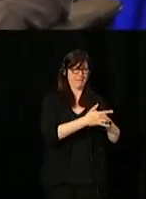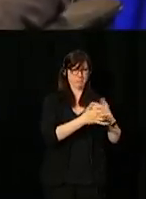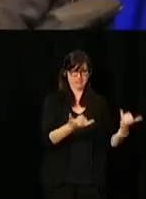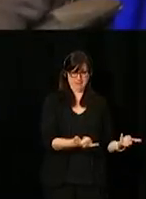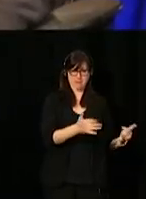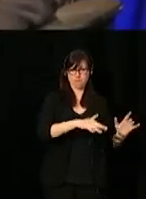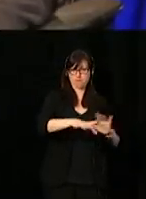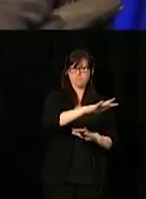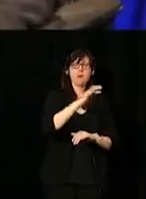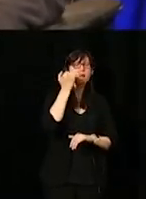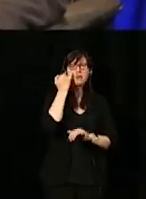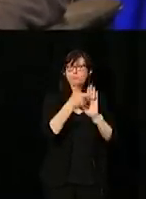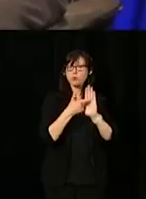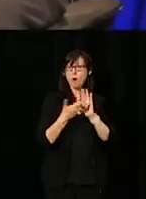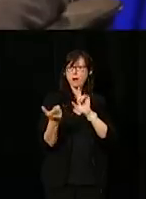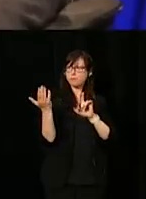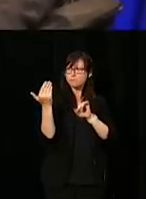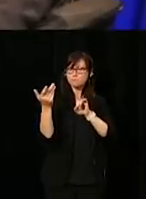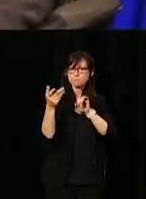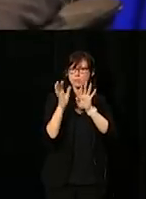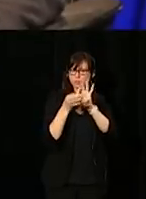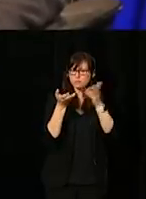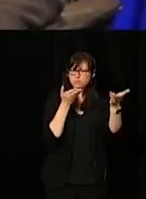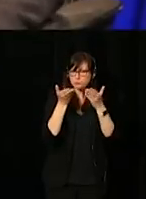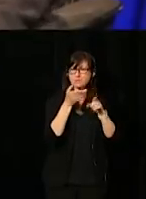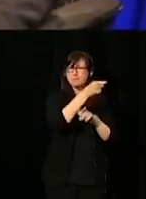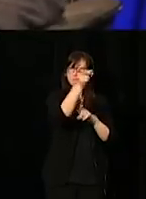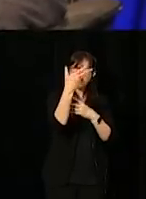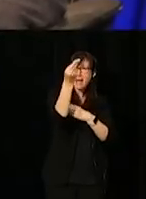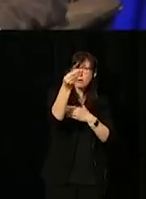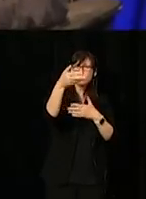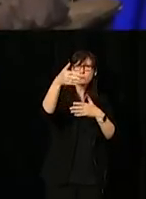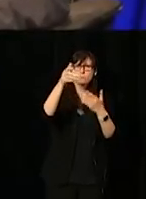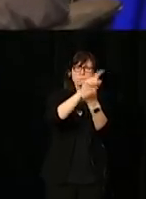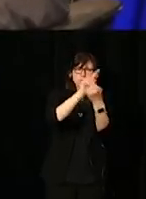If you require some of those services out by the booths, or for any other reason,